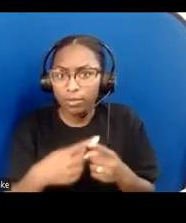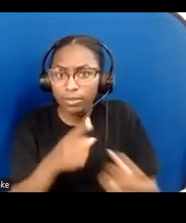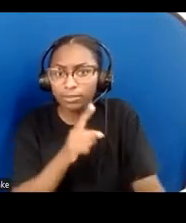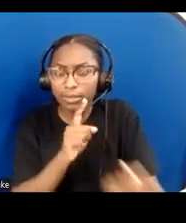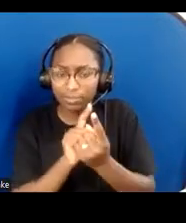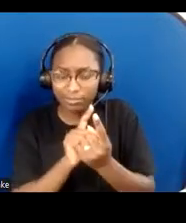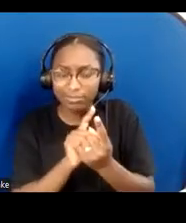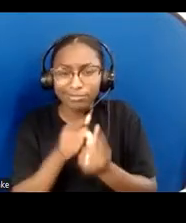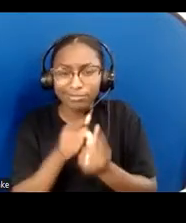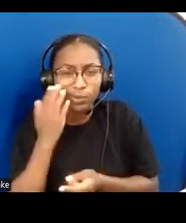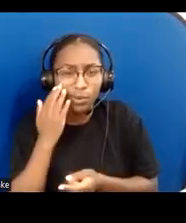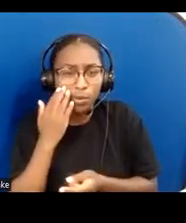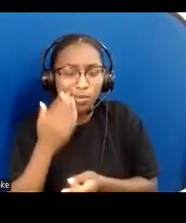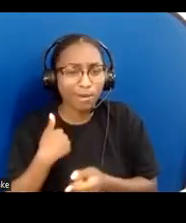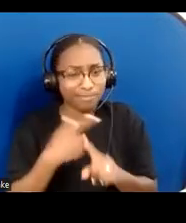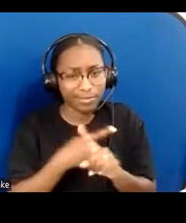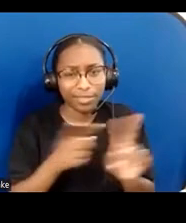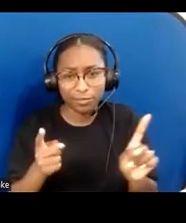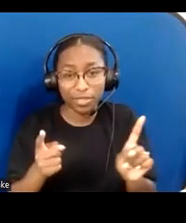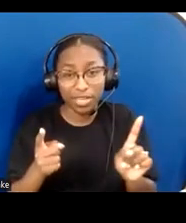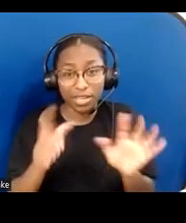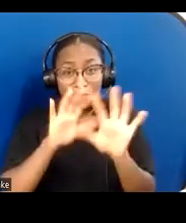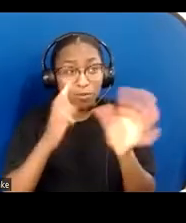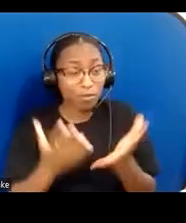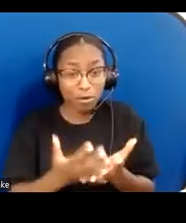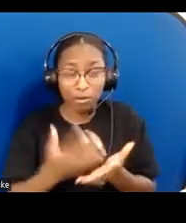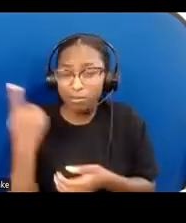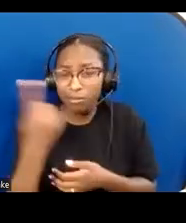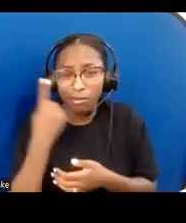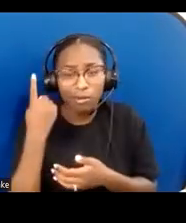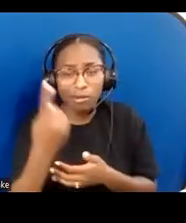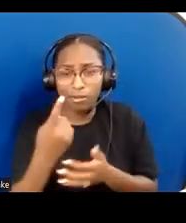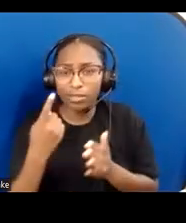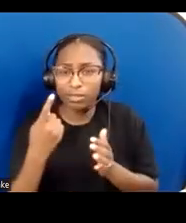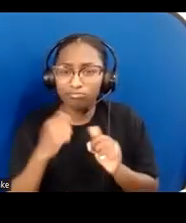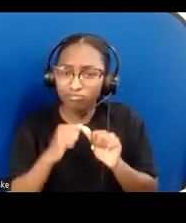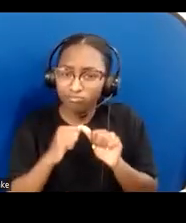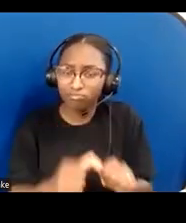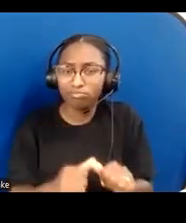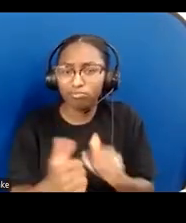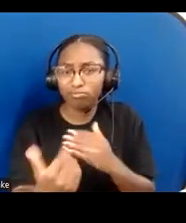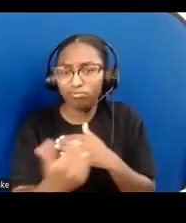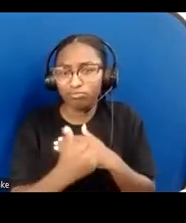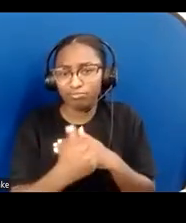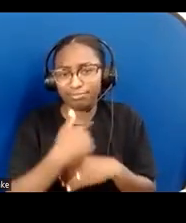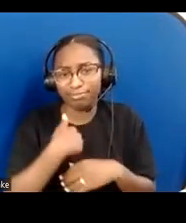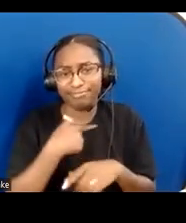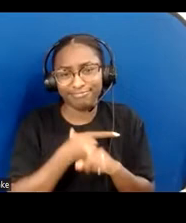of my differences constantly. I could tell you stories of my own experiences with ableism